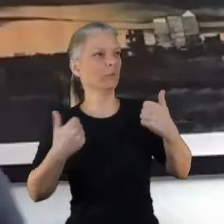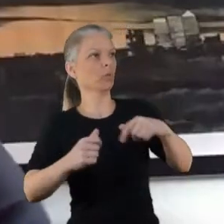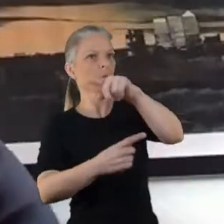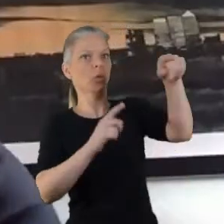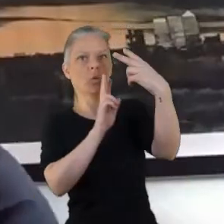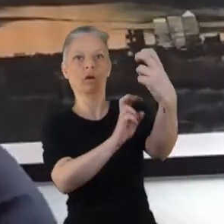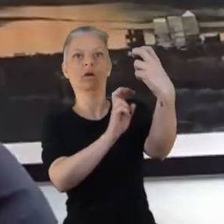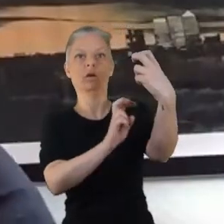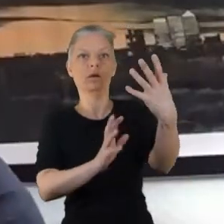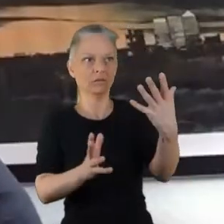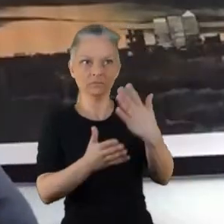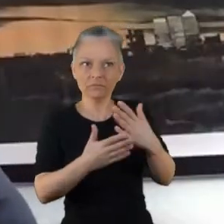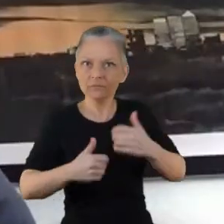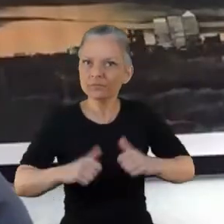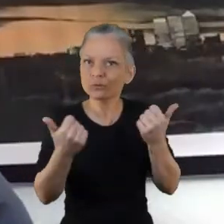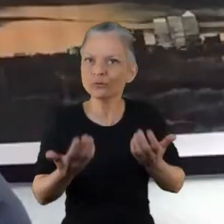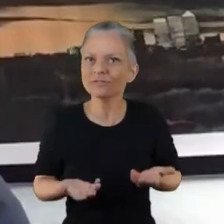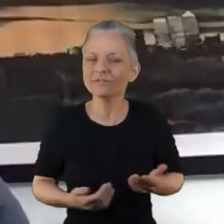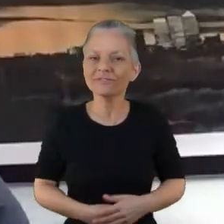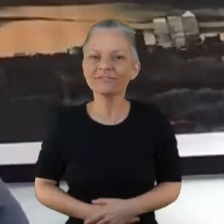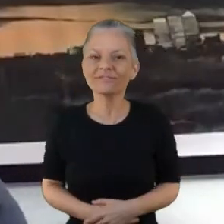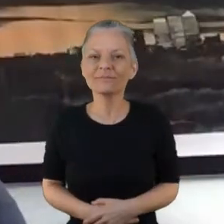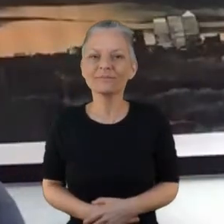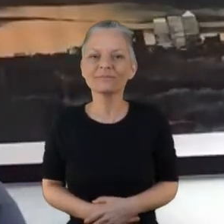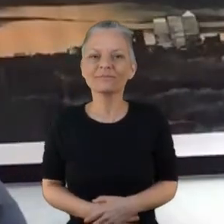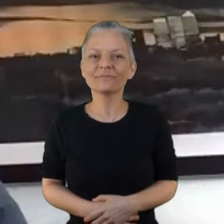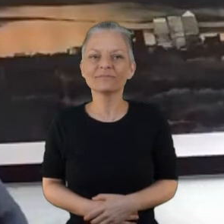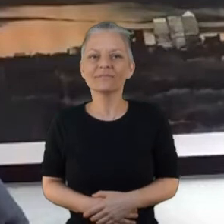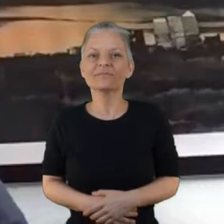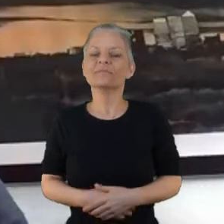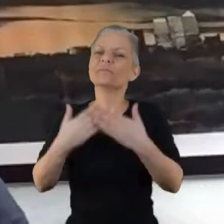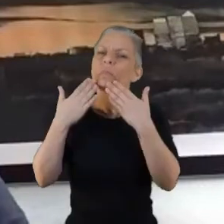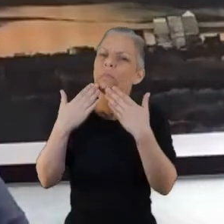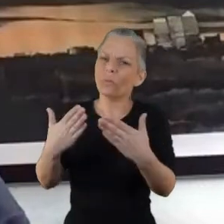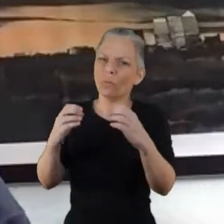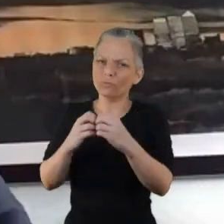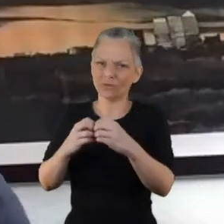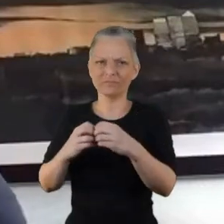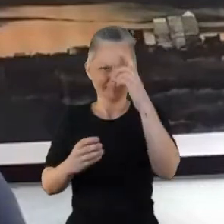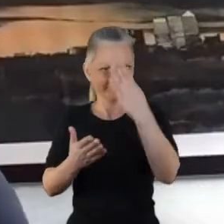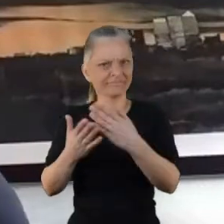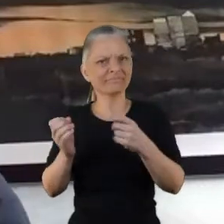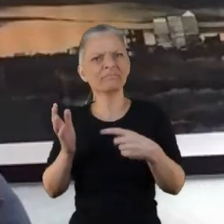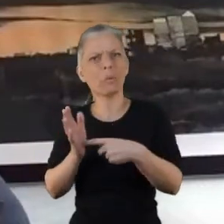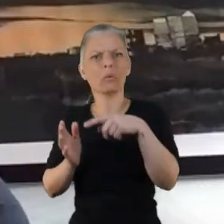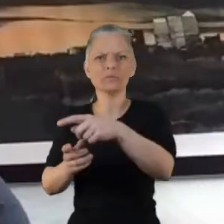I felt great and positive about it so just the fact that I feel listened to because that